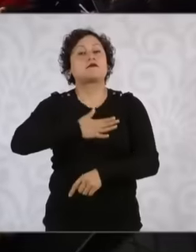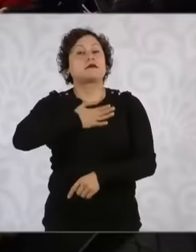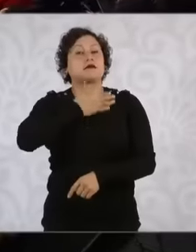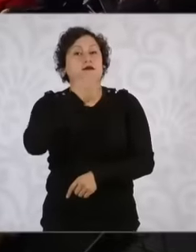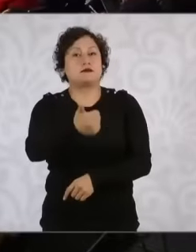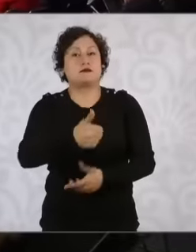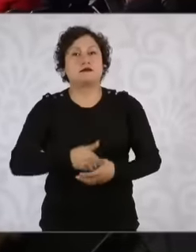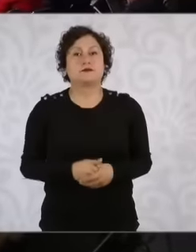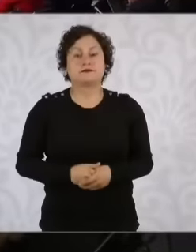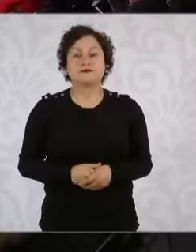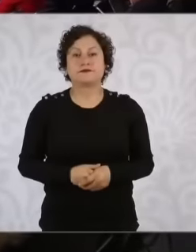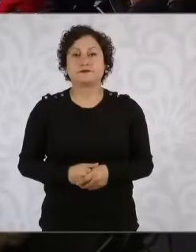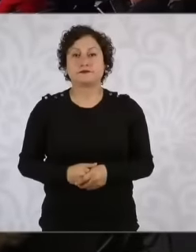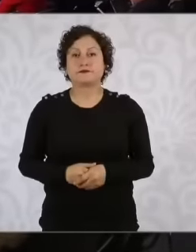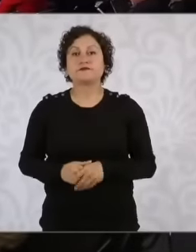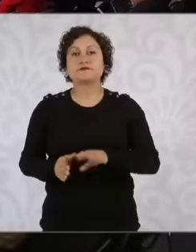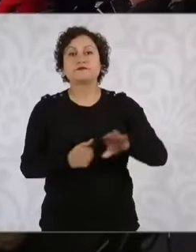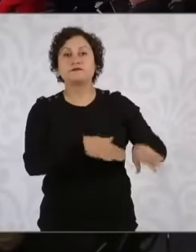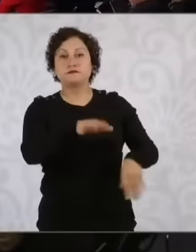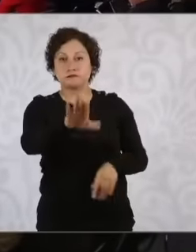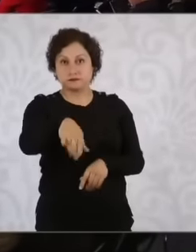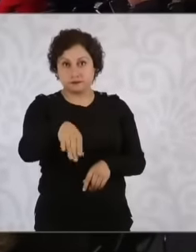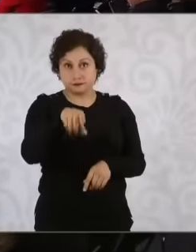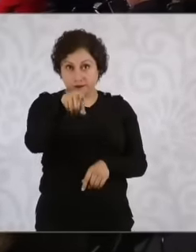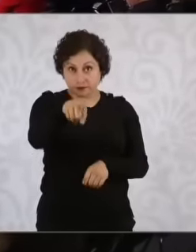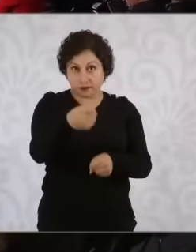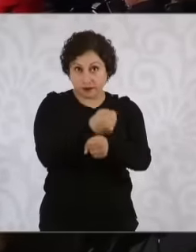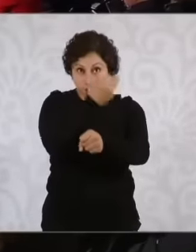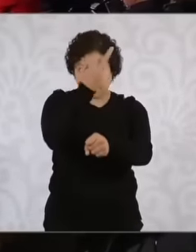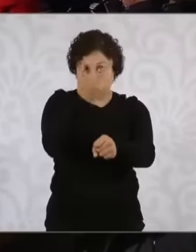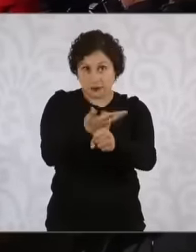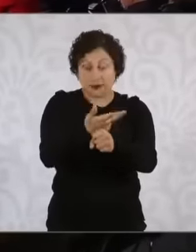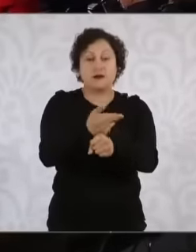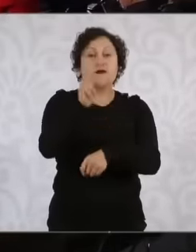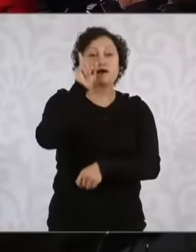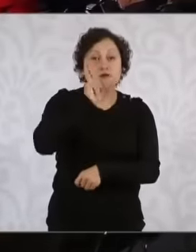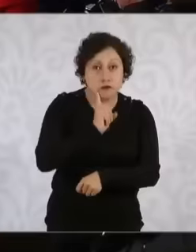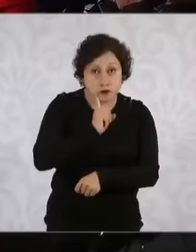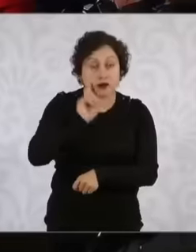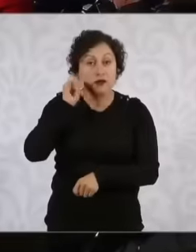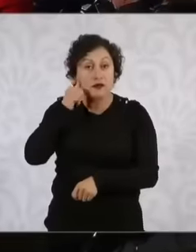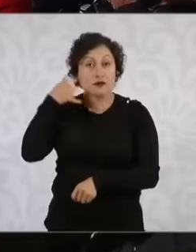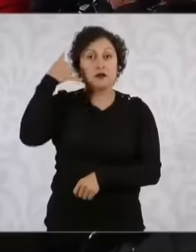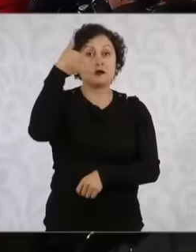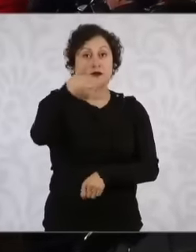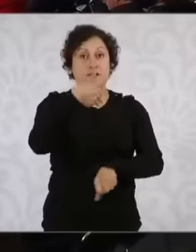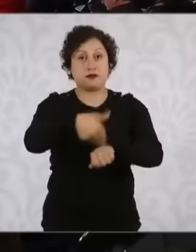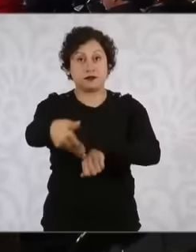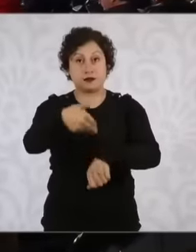there will be a telephone number in your new women's secretariat where you can report or denounce